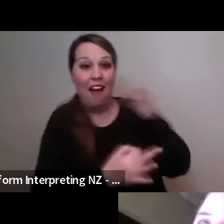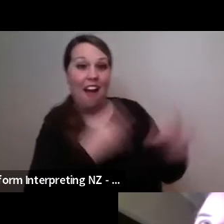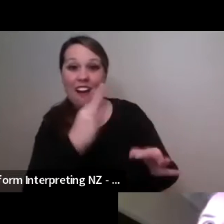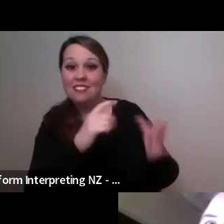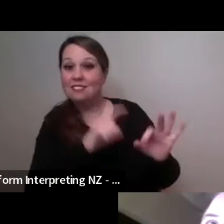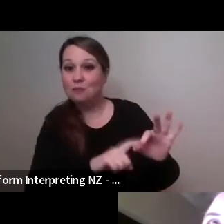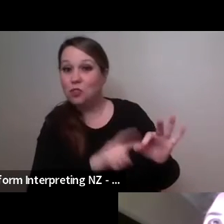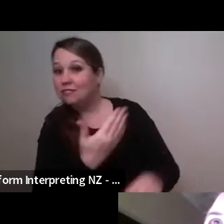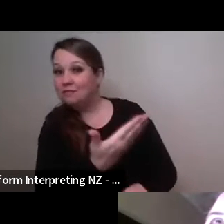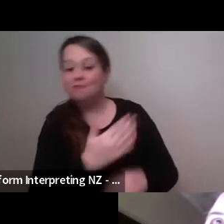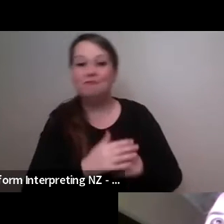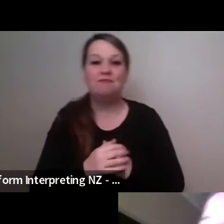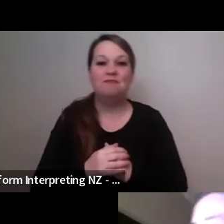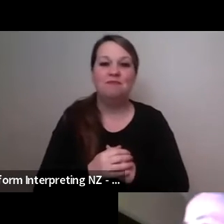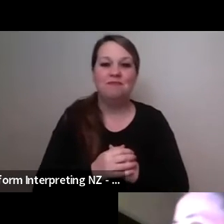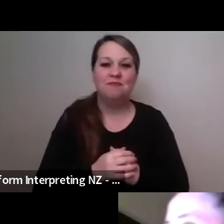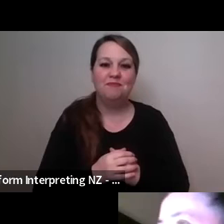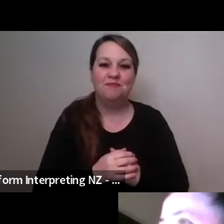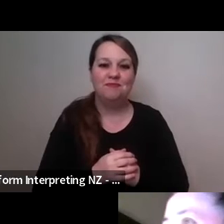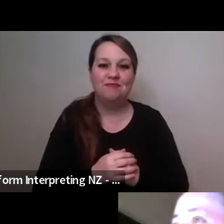I think we're - oh I I got the five minute call